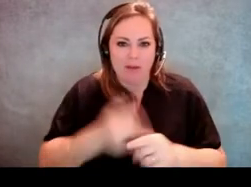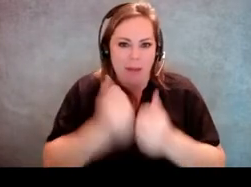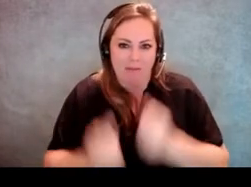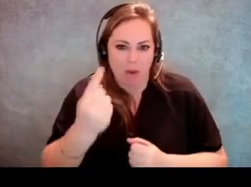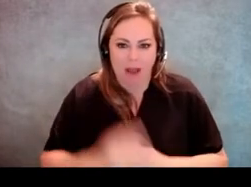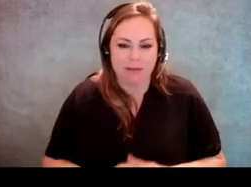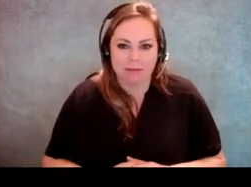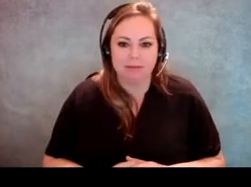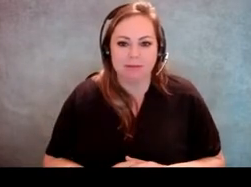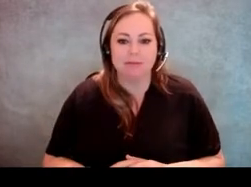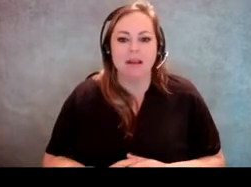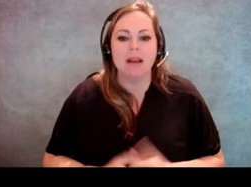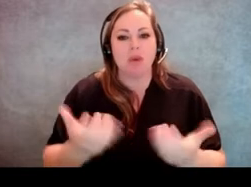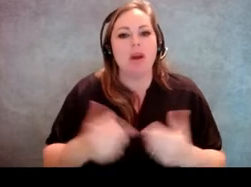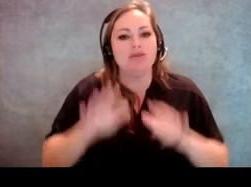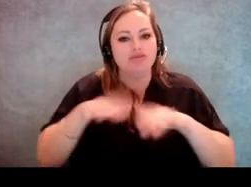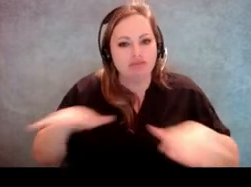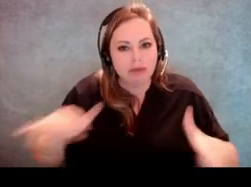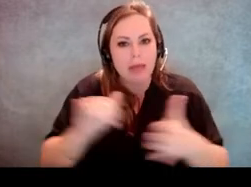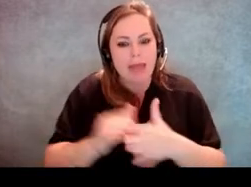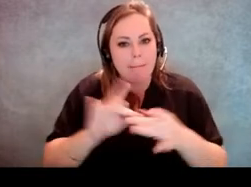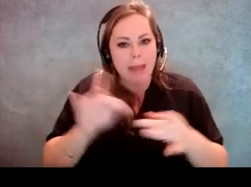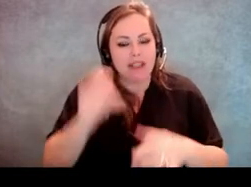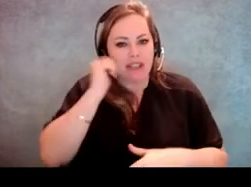So we just try to extend that in our everyday practice.